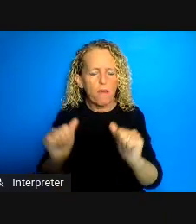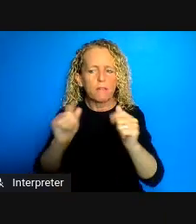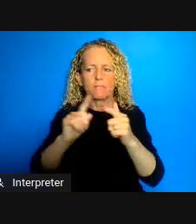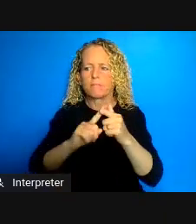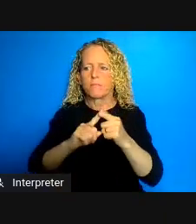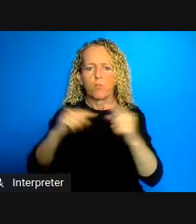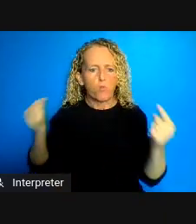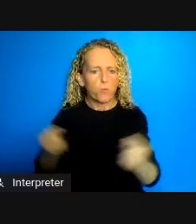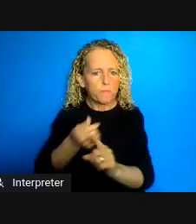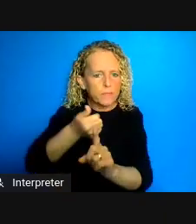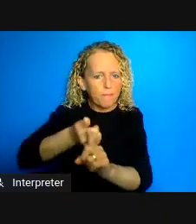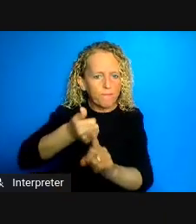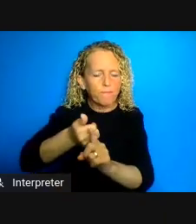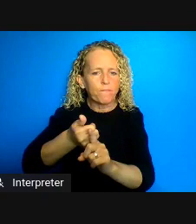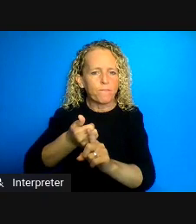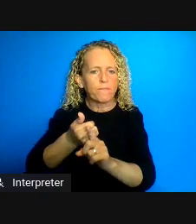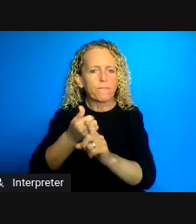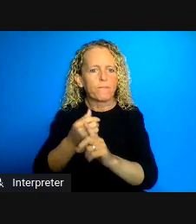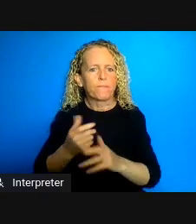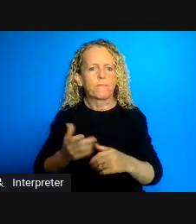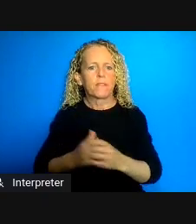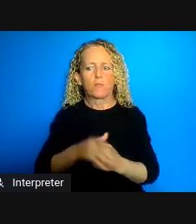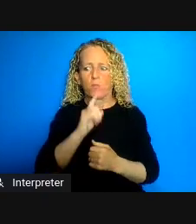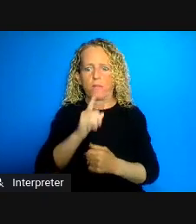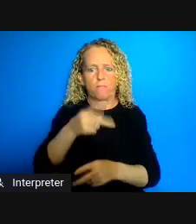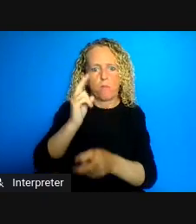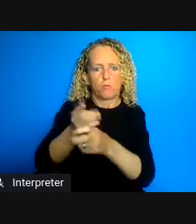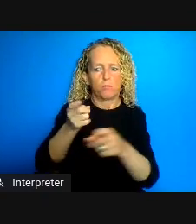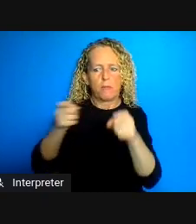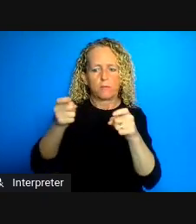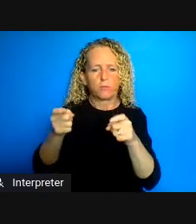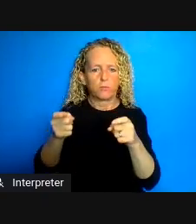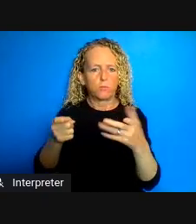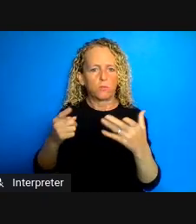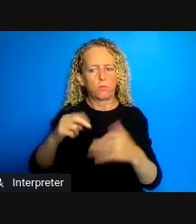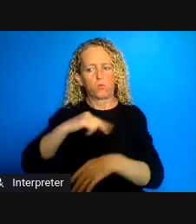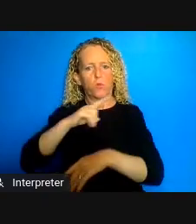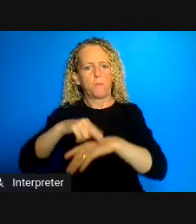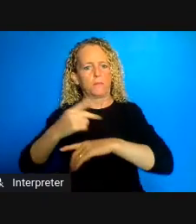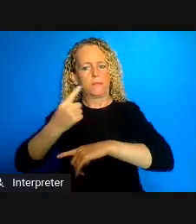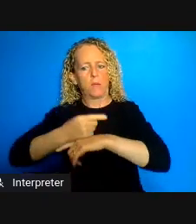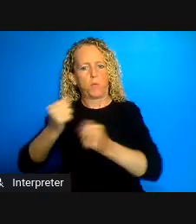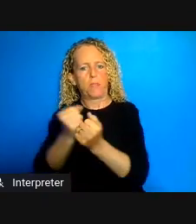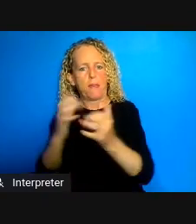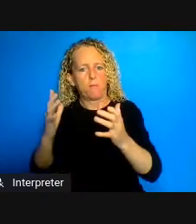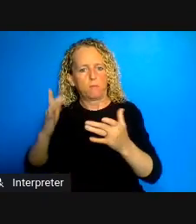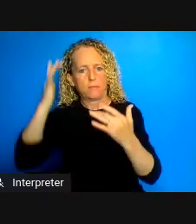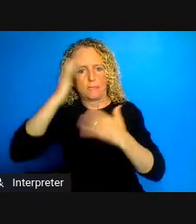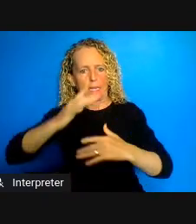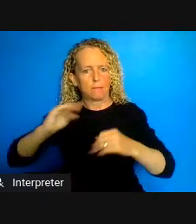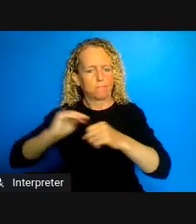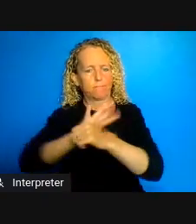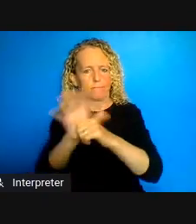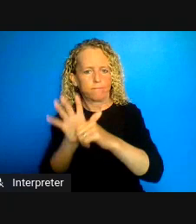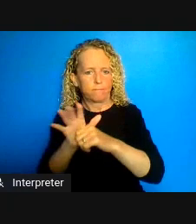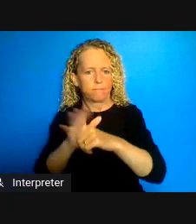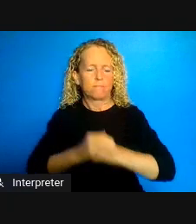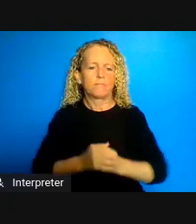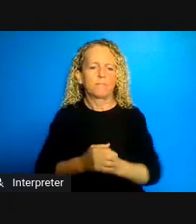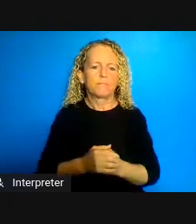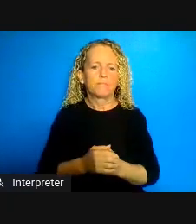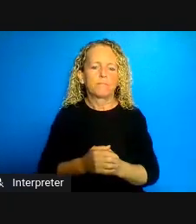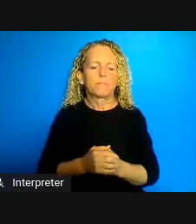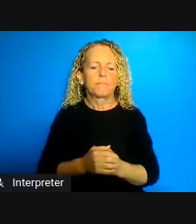to manage even in a non crisis time. What's even worse well equally bad but